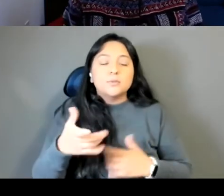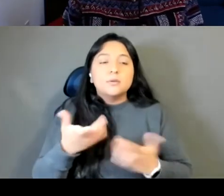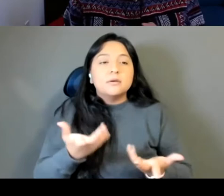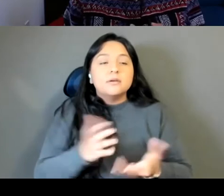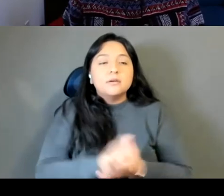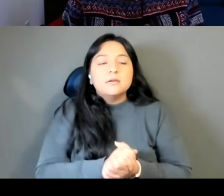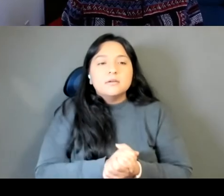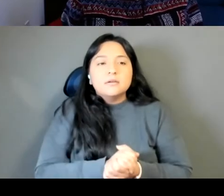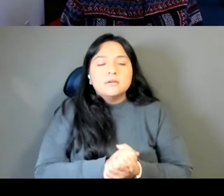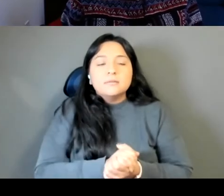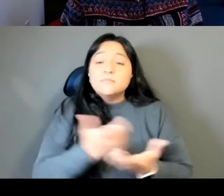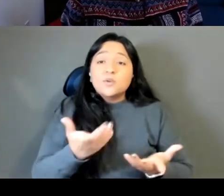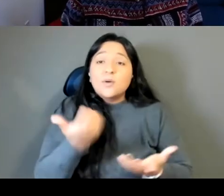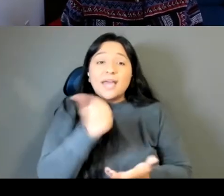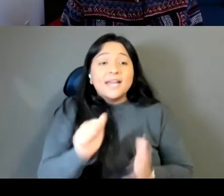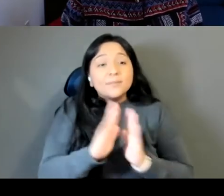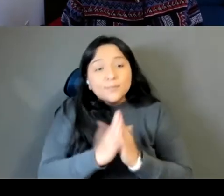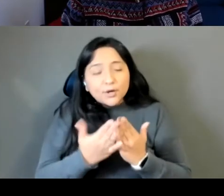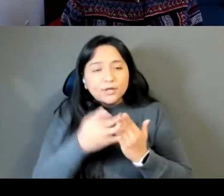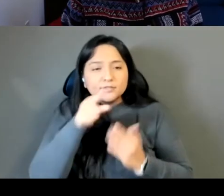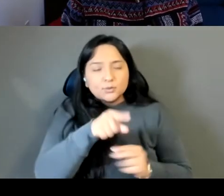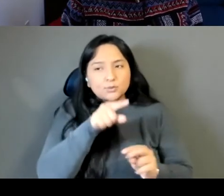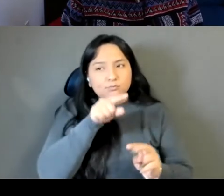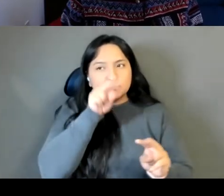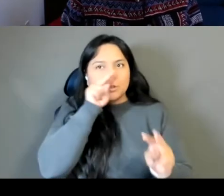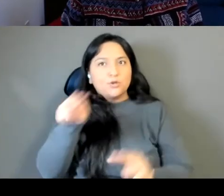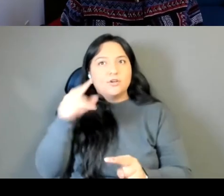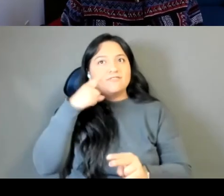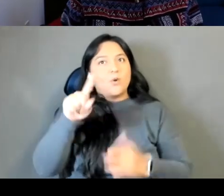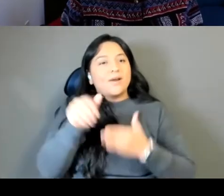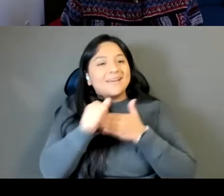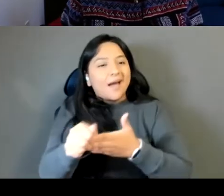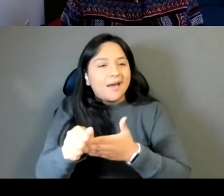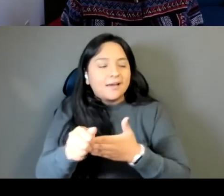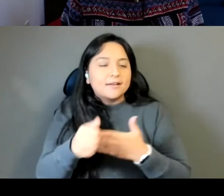that were your guide I'm taking that idea of like a guide during the writer writing